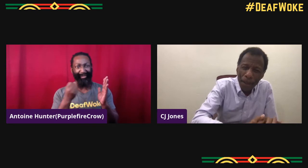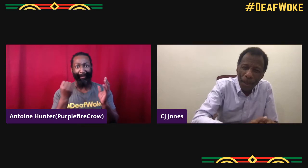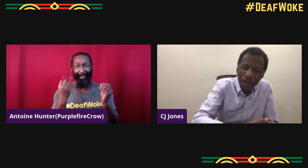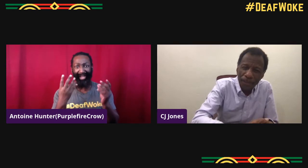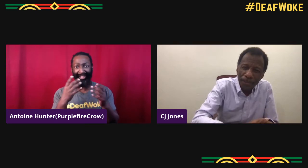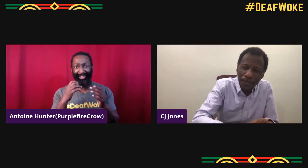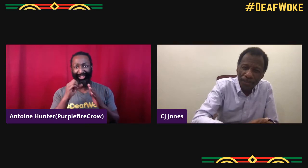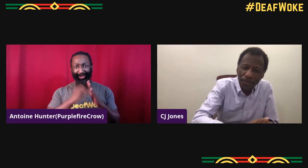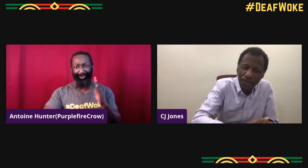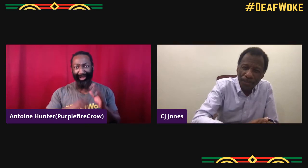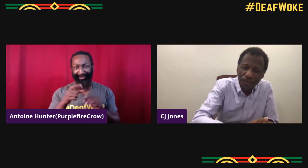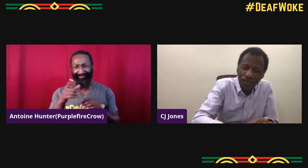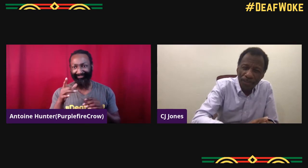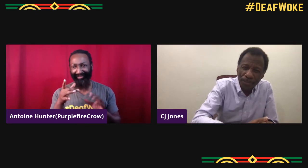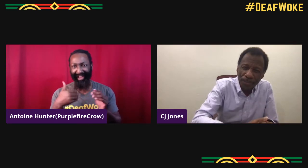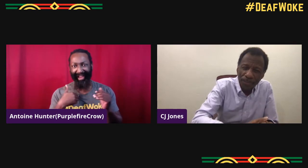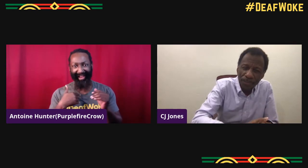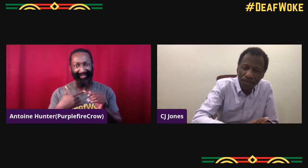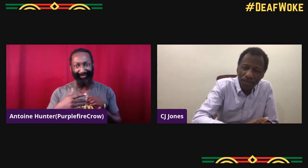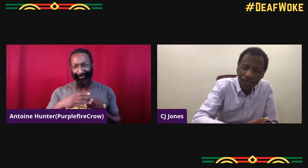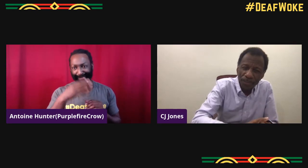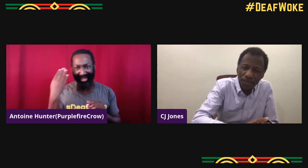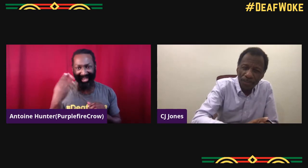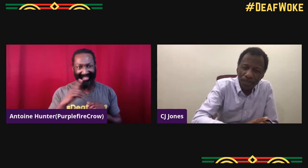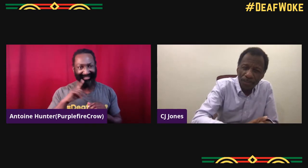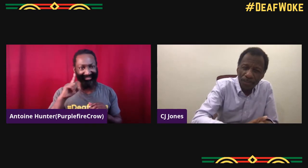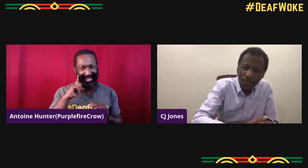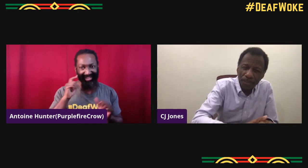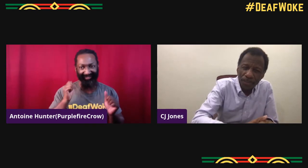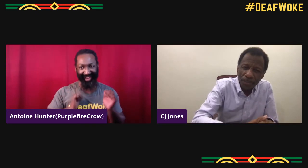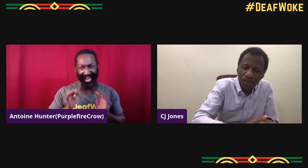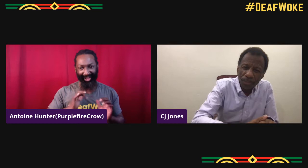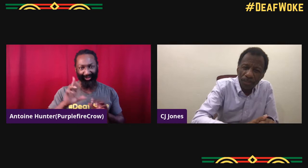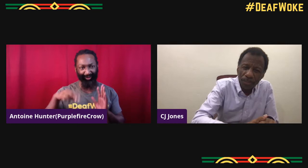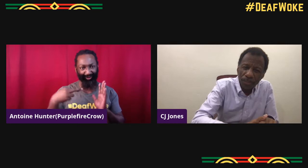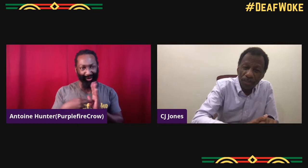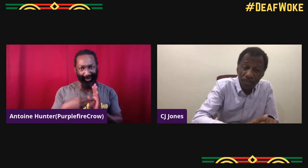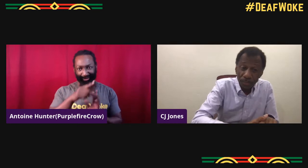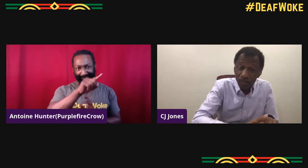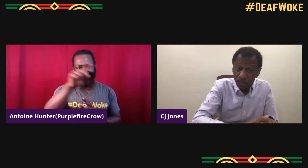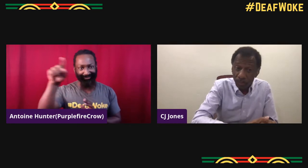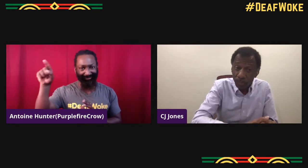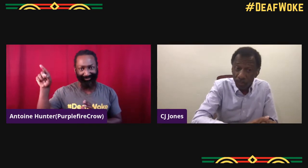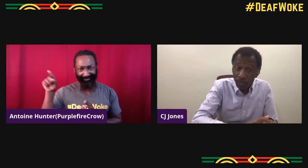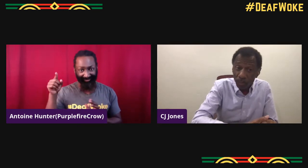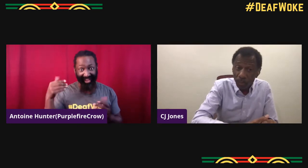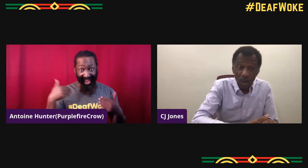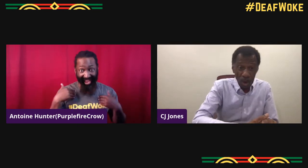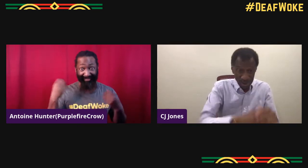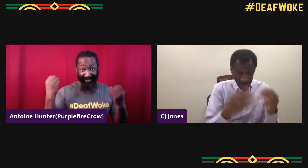Yeah, changing scripts and I'm sure there was many scripts and many revisions, but I'm sure not a lot of them had roles